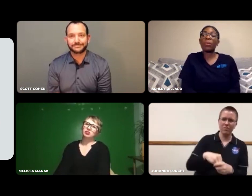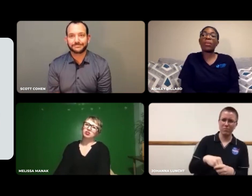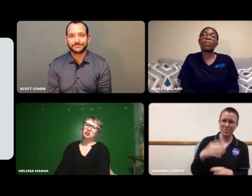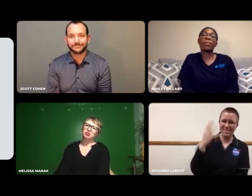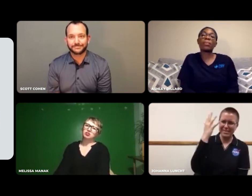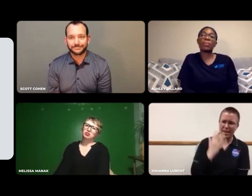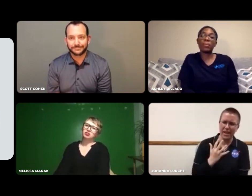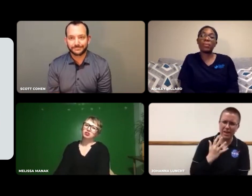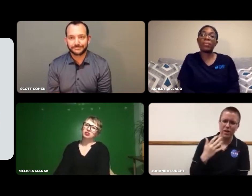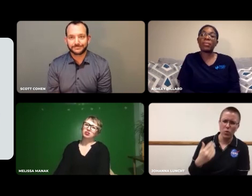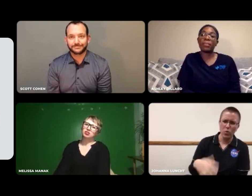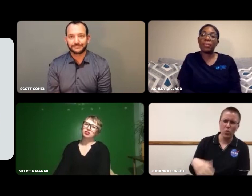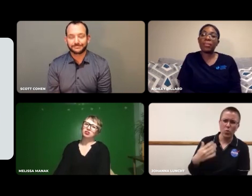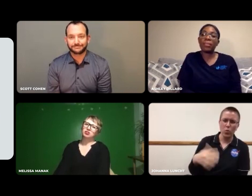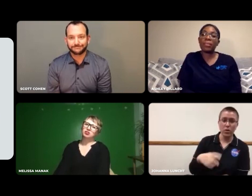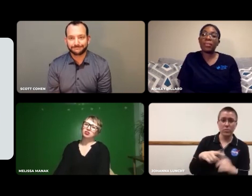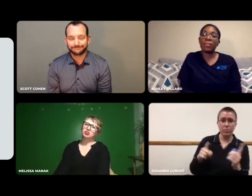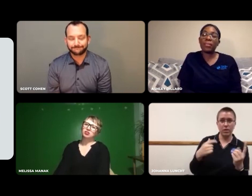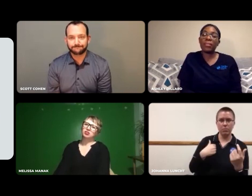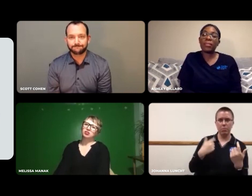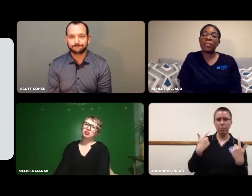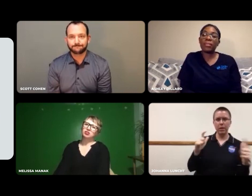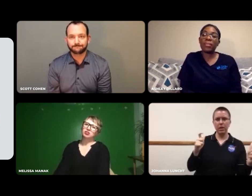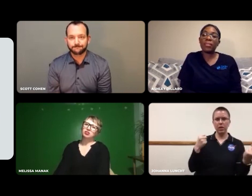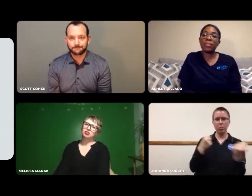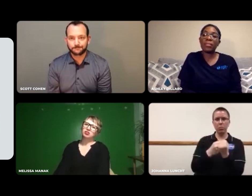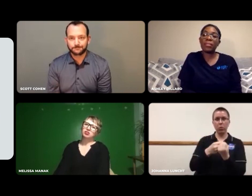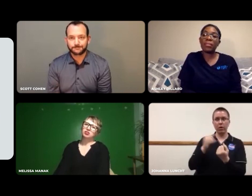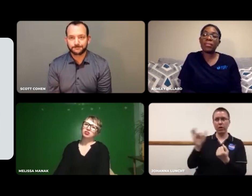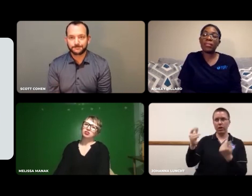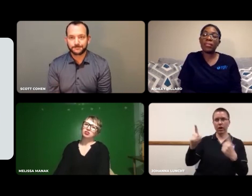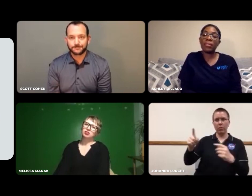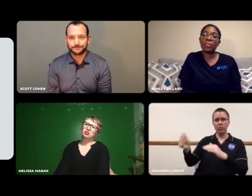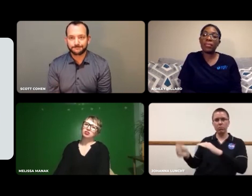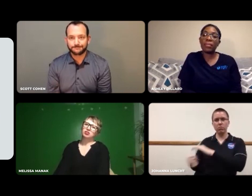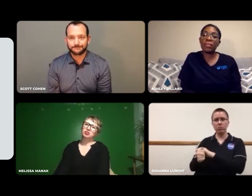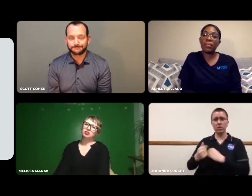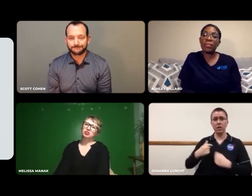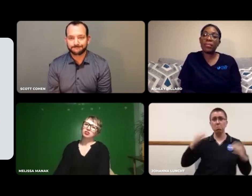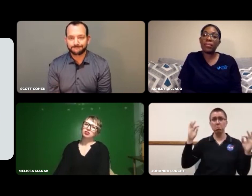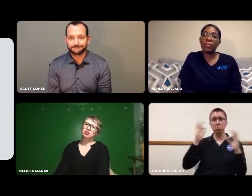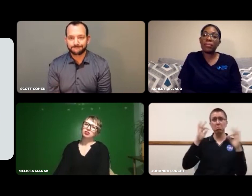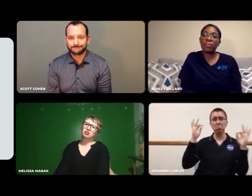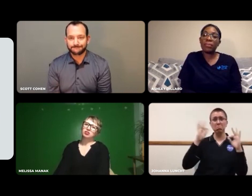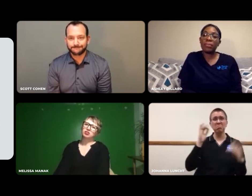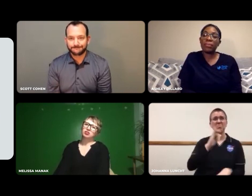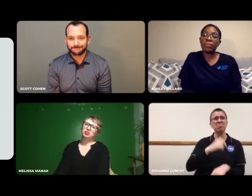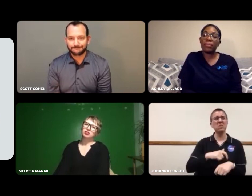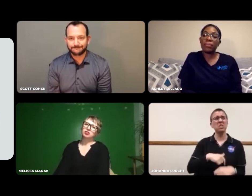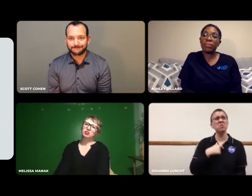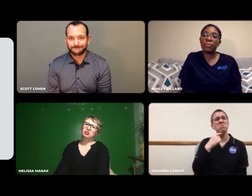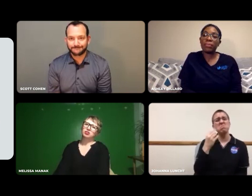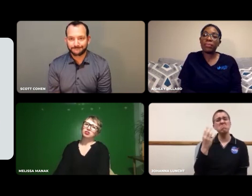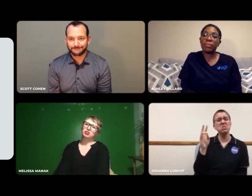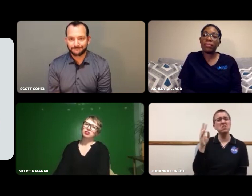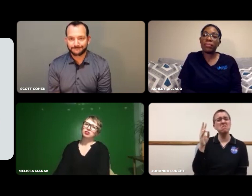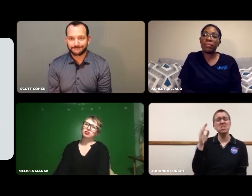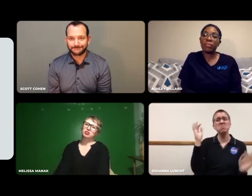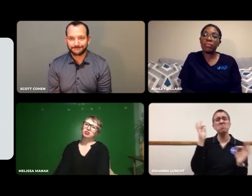get a spot in the class. I had a lot of support. I was 17 at the time and had no clue.